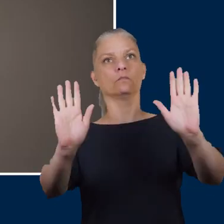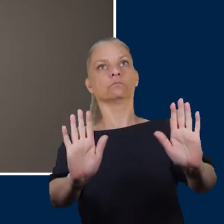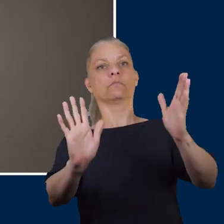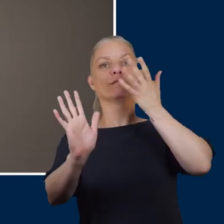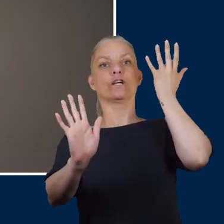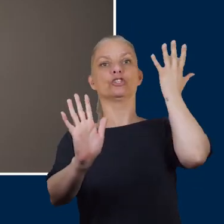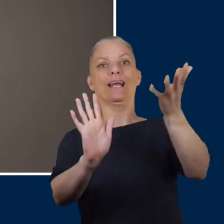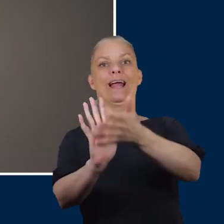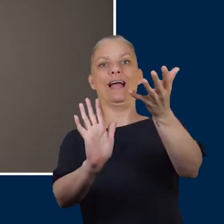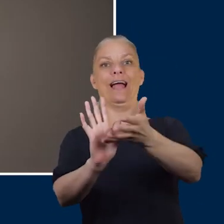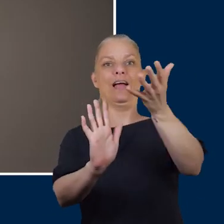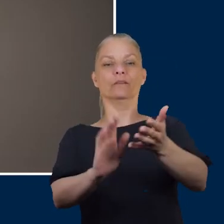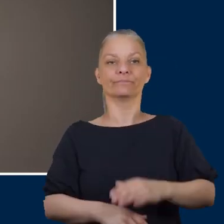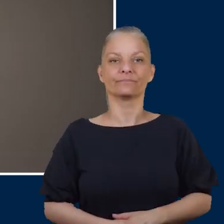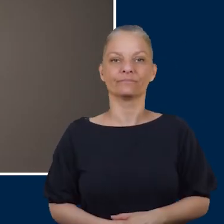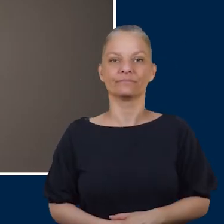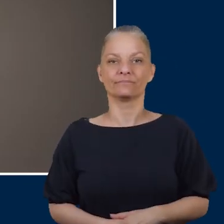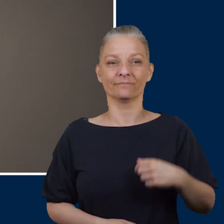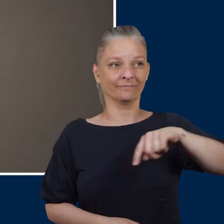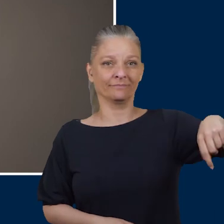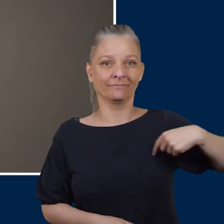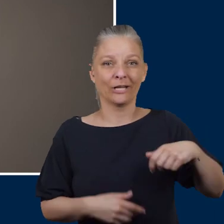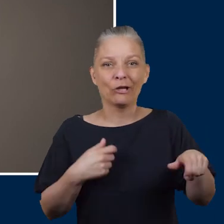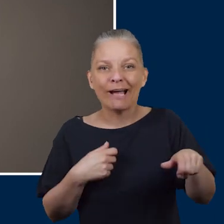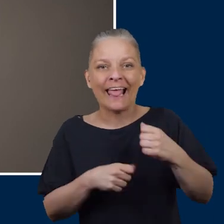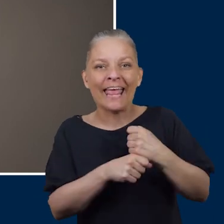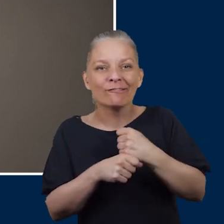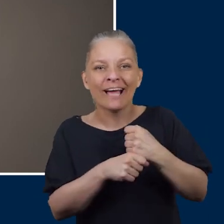us to leave a cut open to the air and it will heal up. With diabetes you're